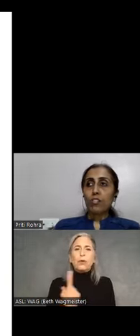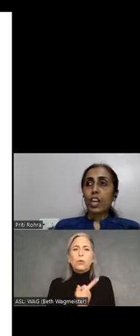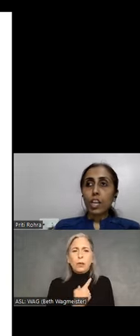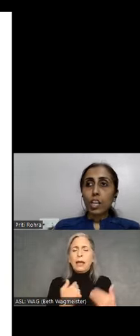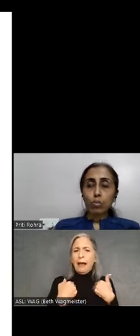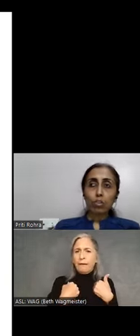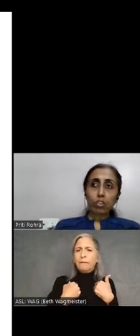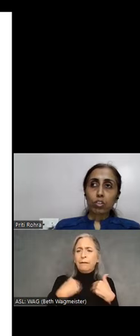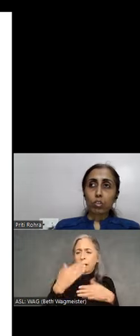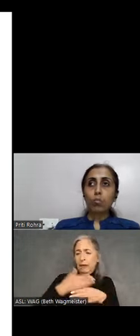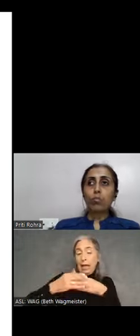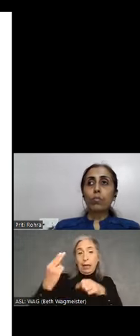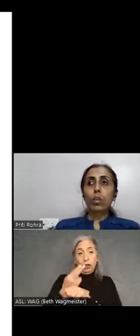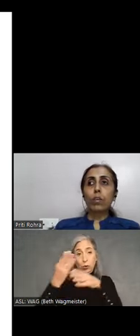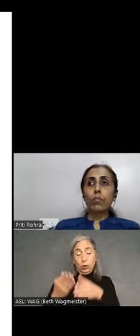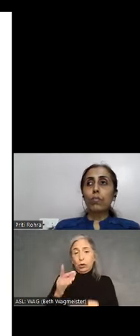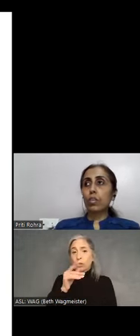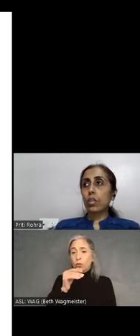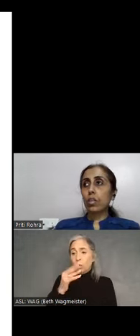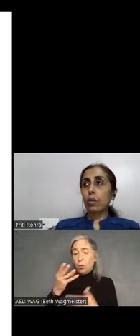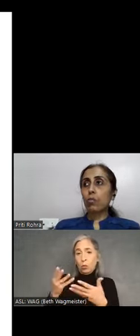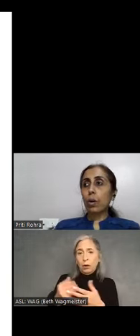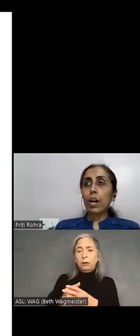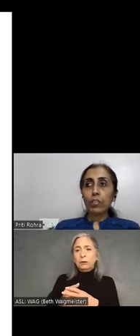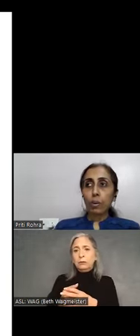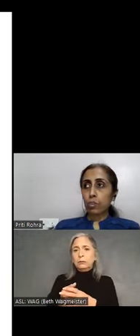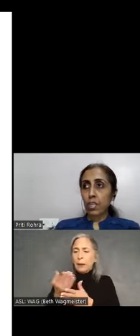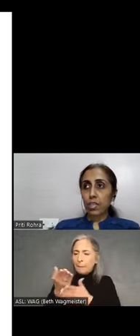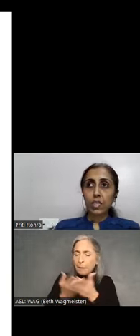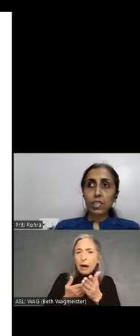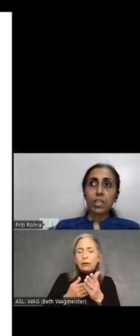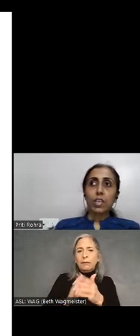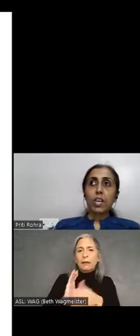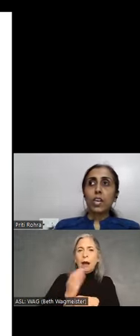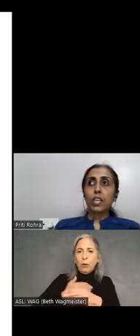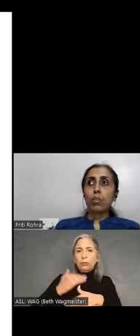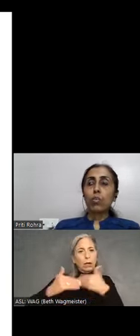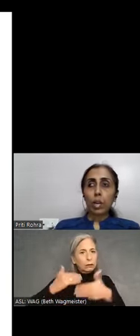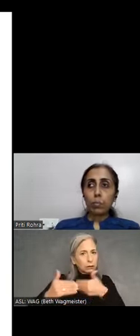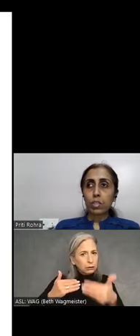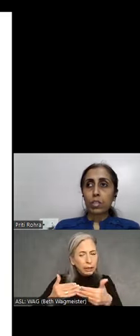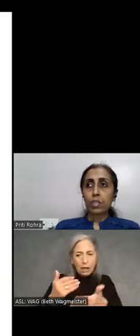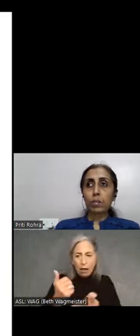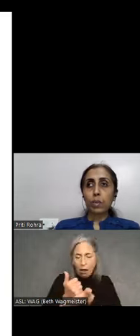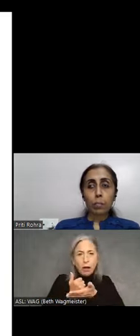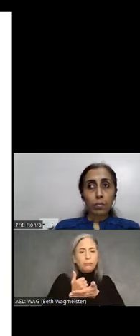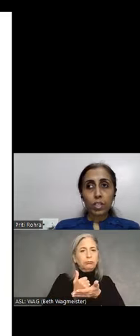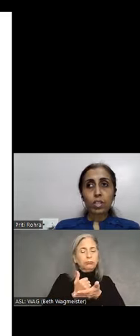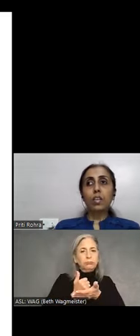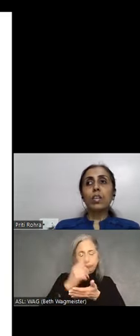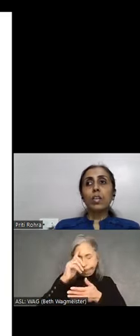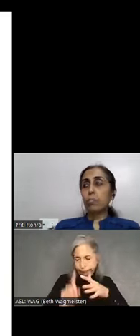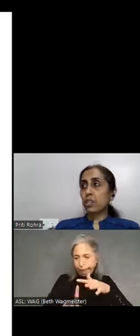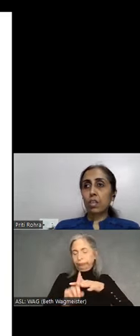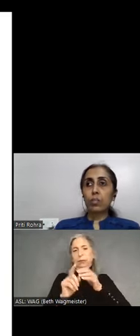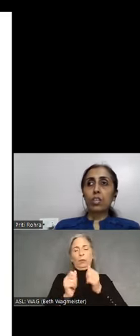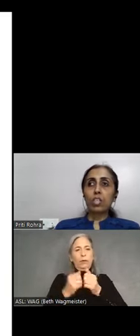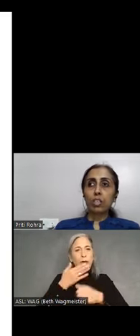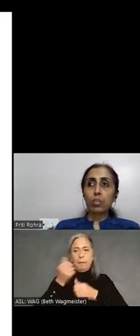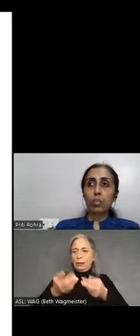end users who are part of our processes and who help us come up with the best recommendations